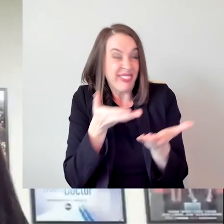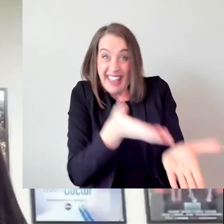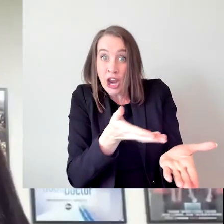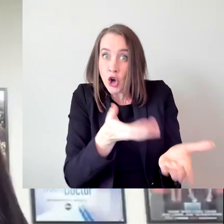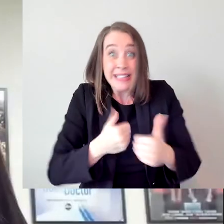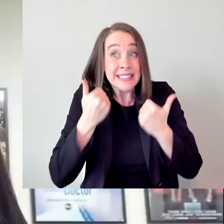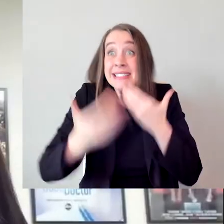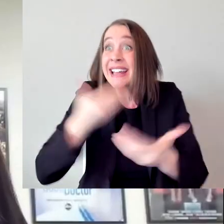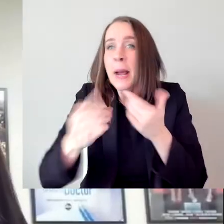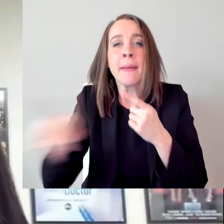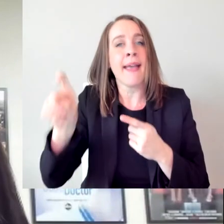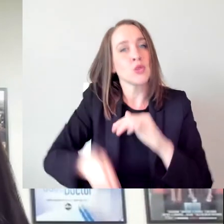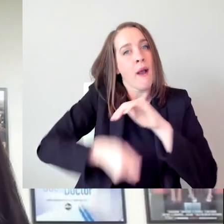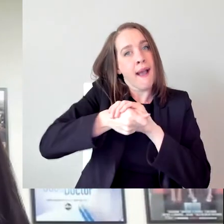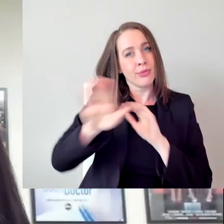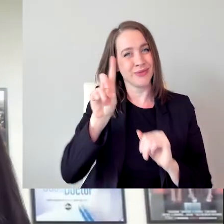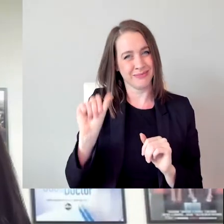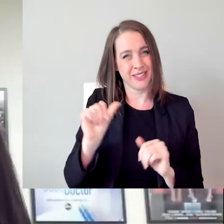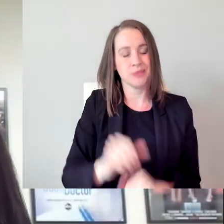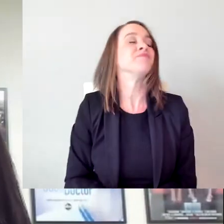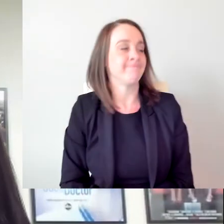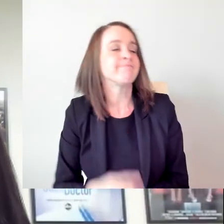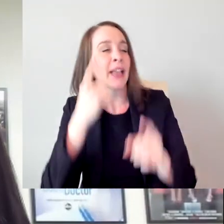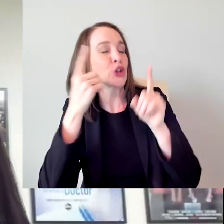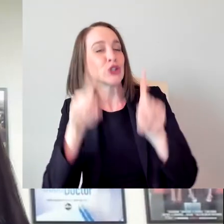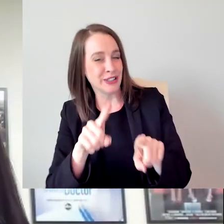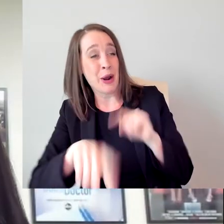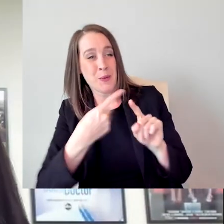I totally agree, Jim. I think when Jenni and I first connected many years ago,